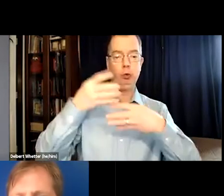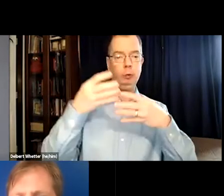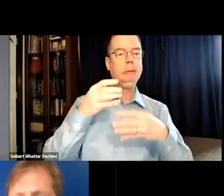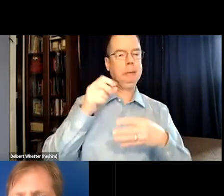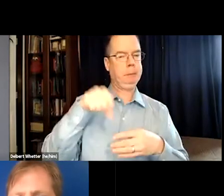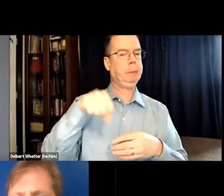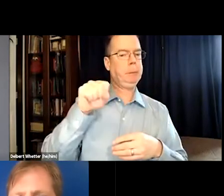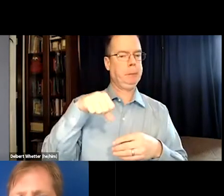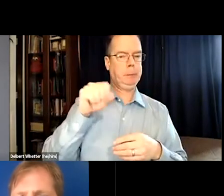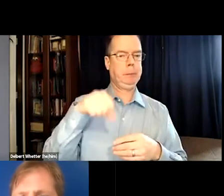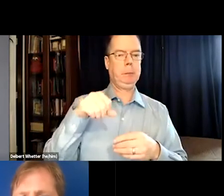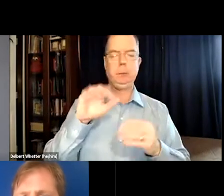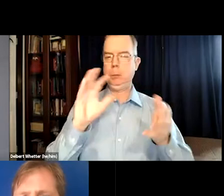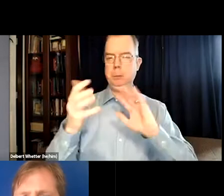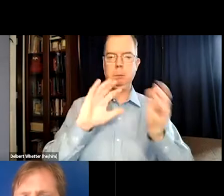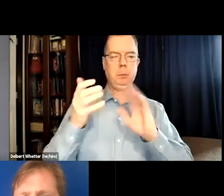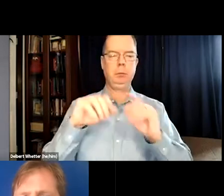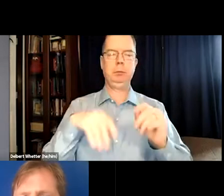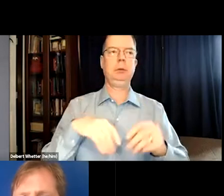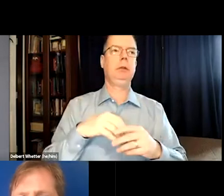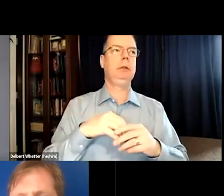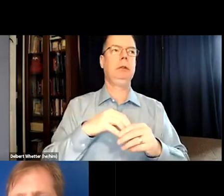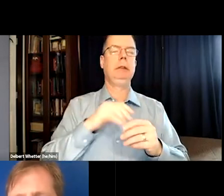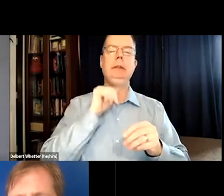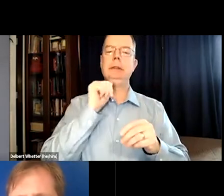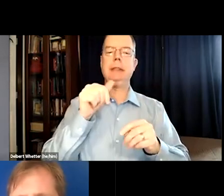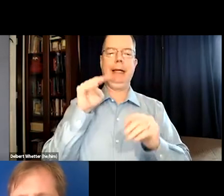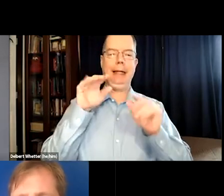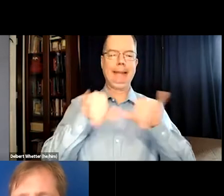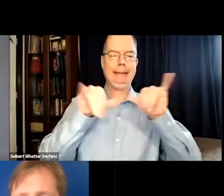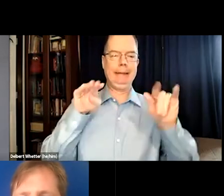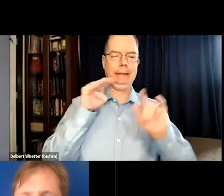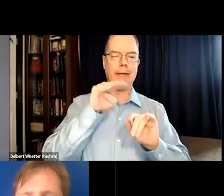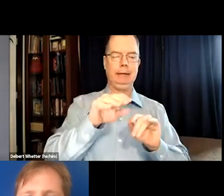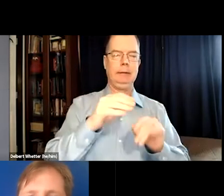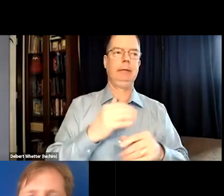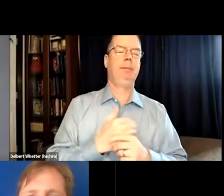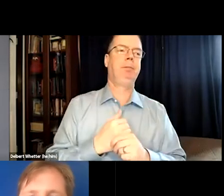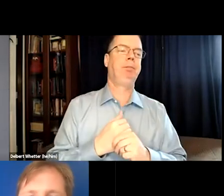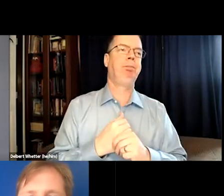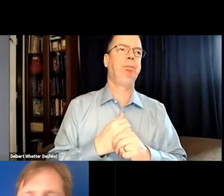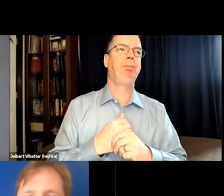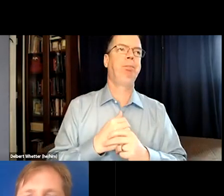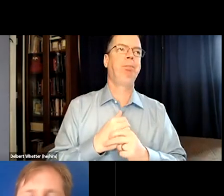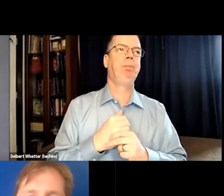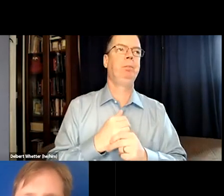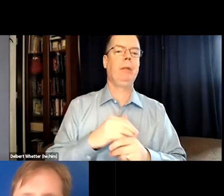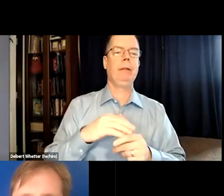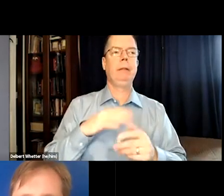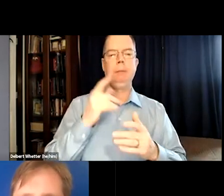I noticed it the other day. I was having issues, Jade is saying. Some other streamers are often on. They're not very consistent.